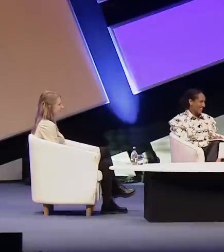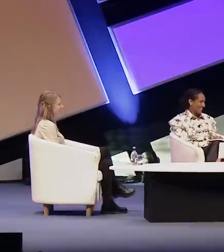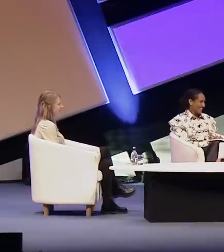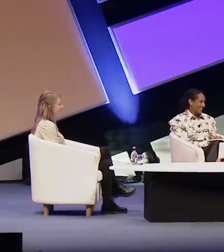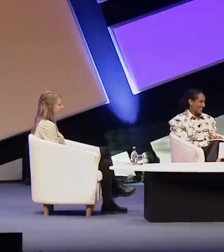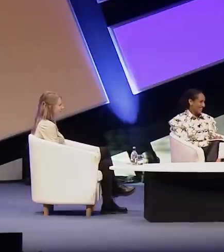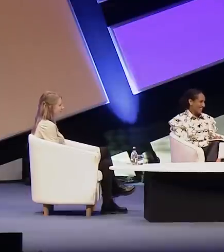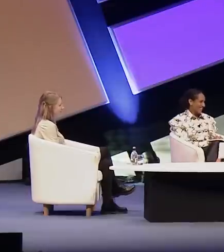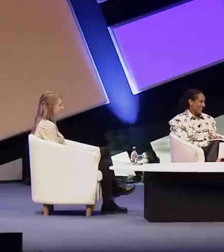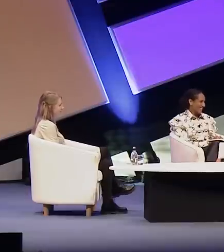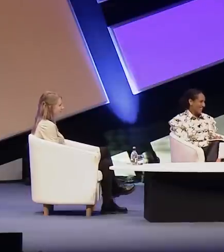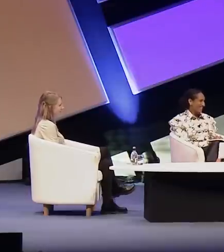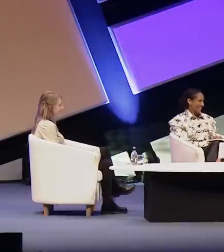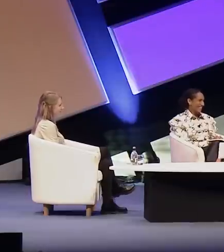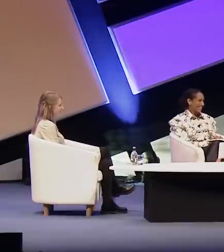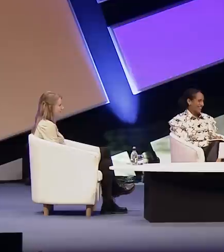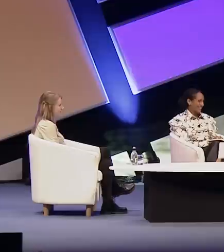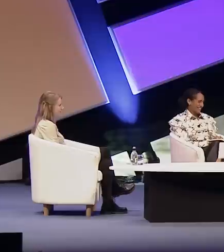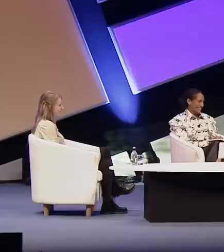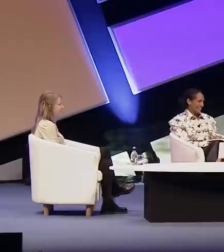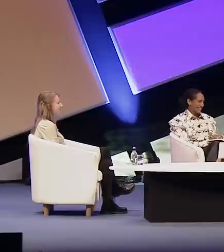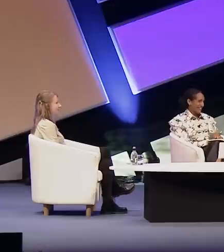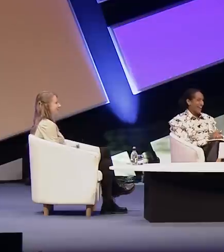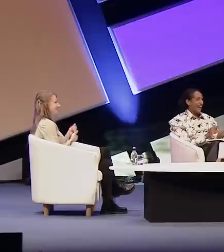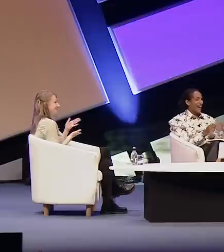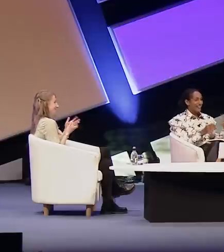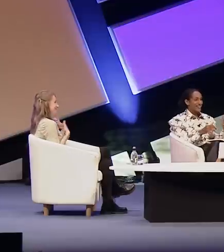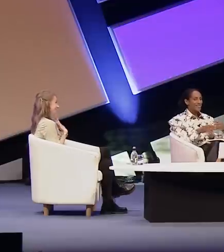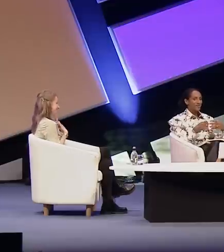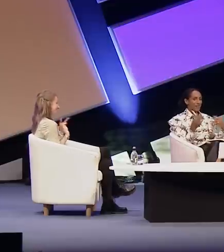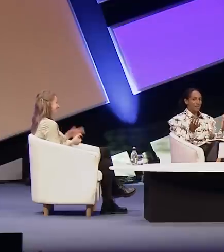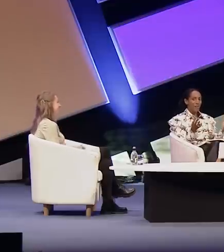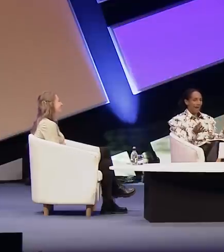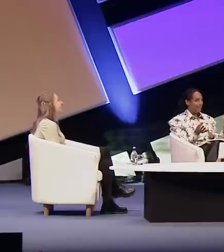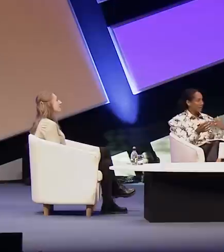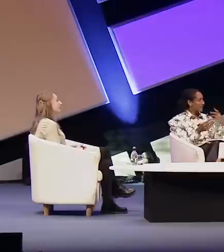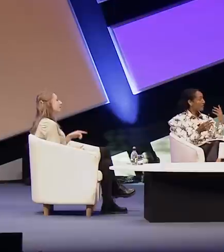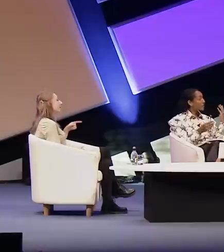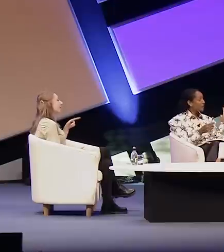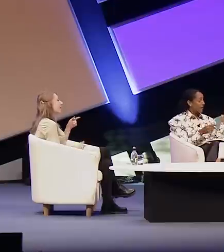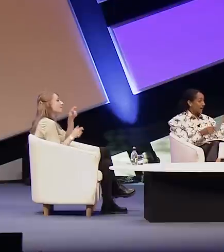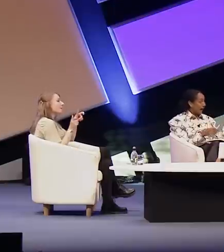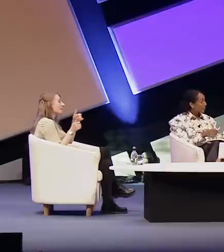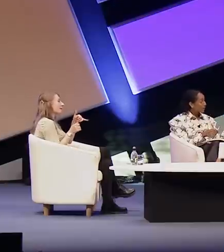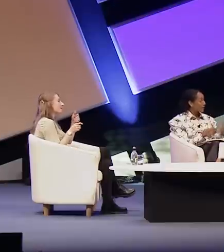and people may have noticed there is also a camera crew